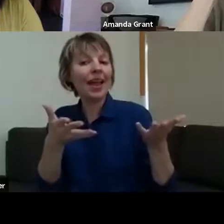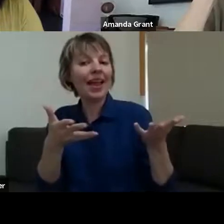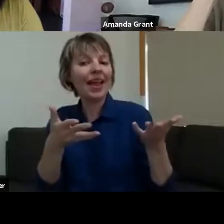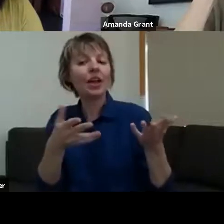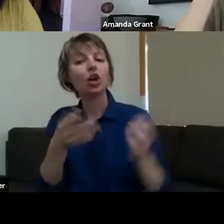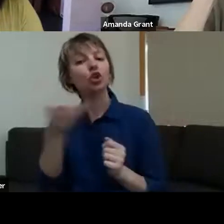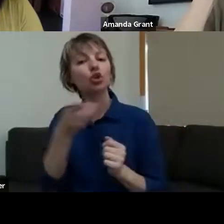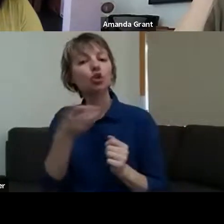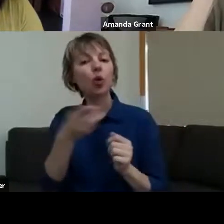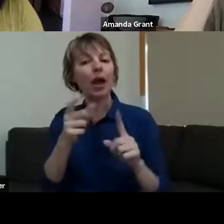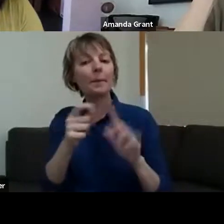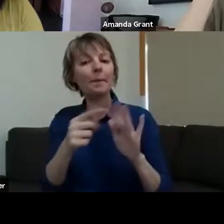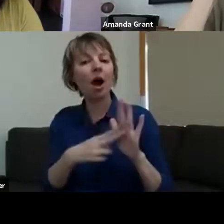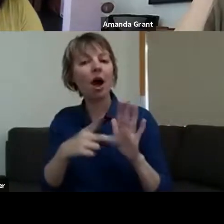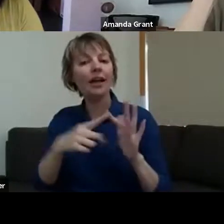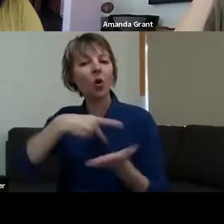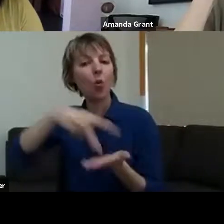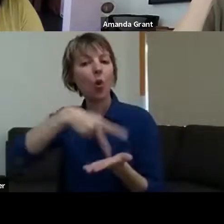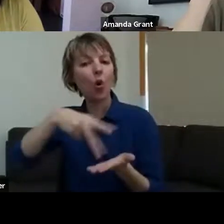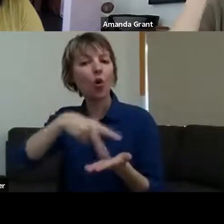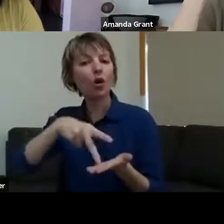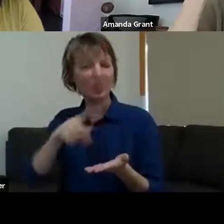Anybody who's familiar with the Snowy Valleys area will be familiar